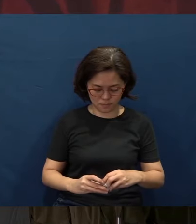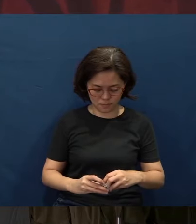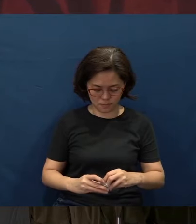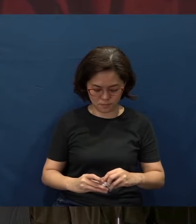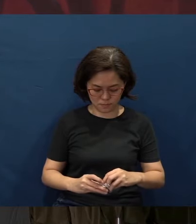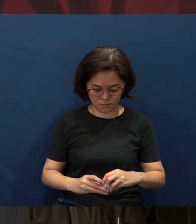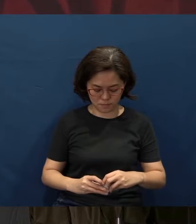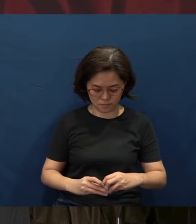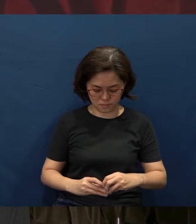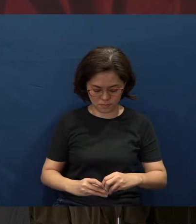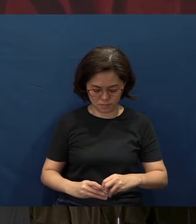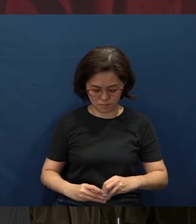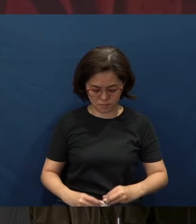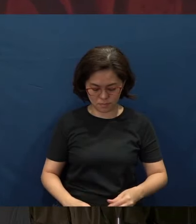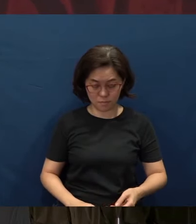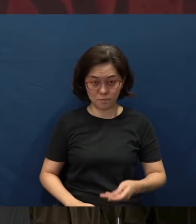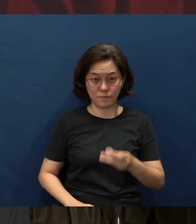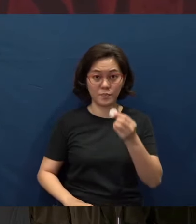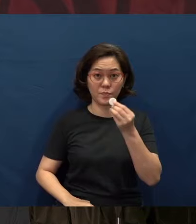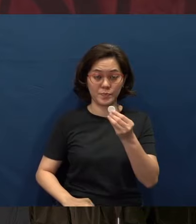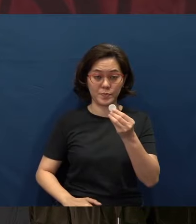(The) body of Christ, which is broken for you.